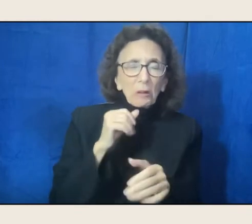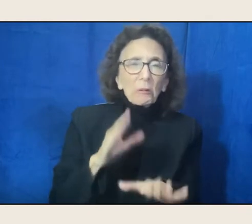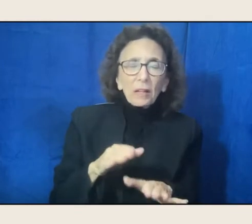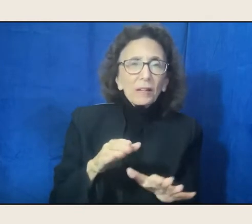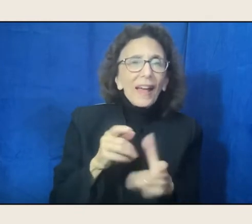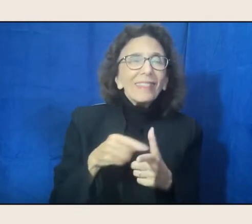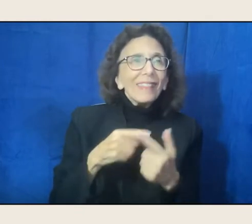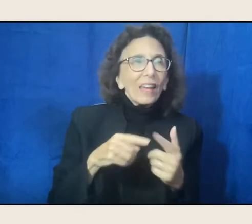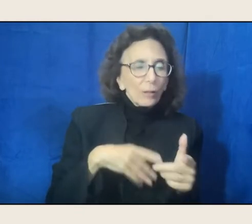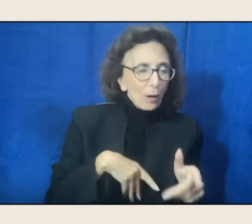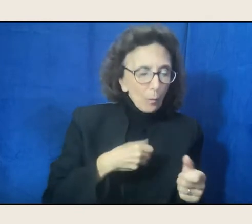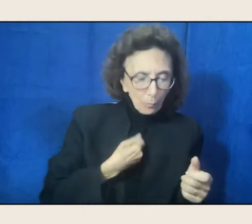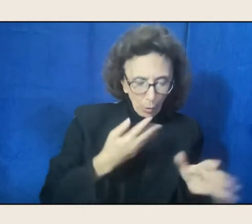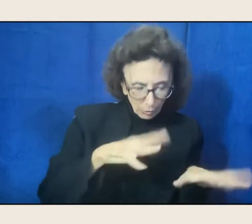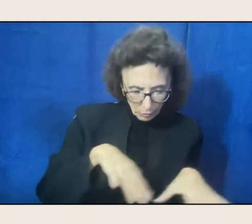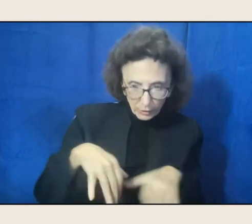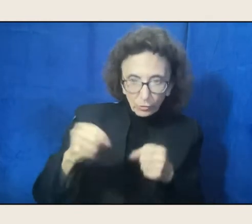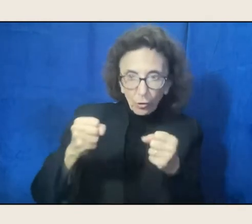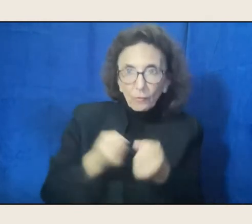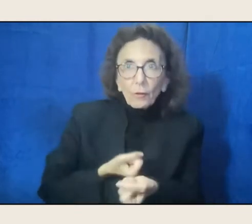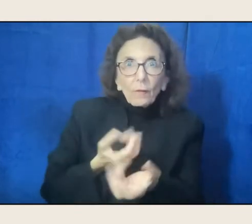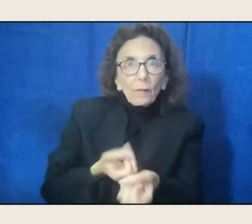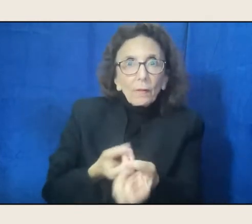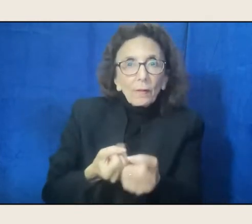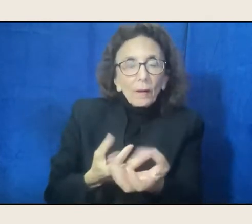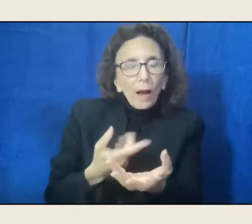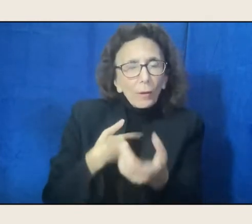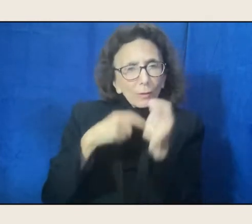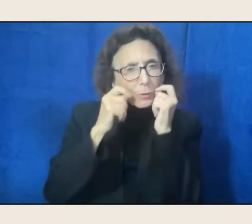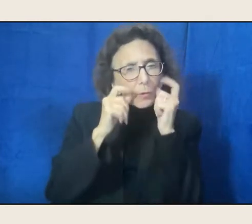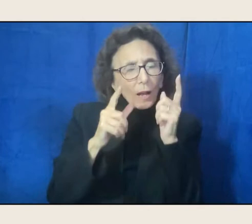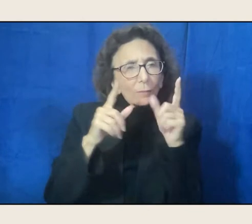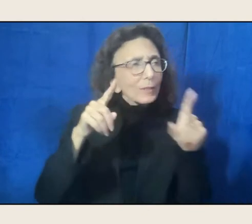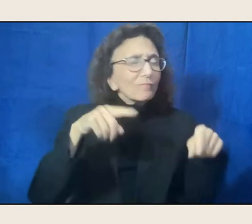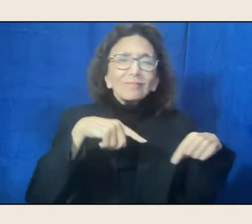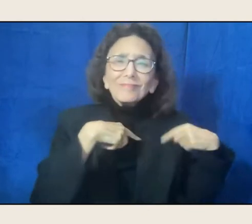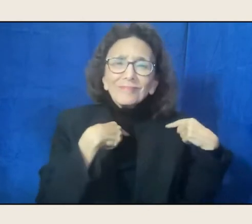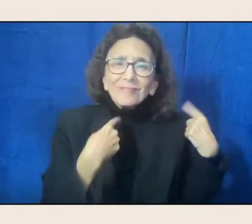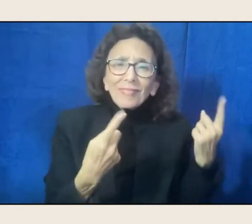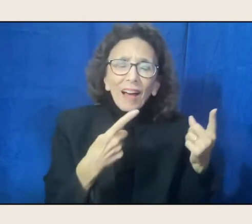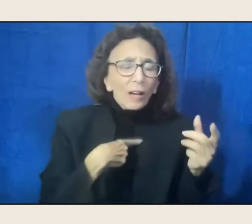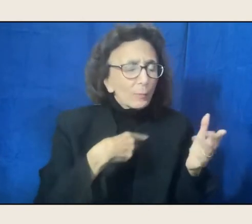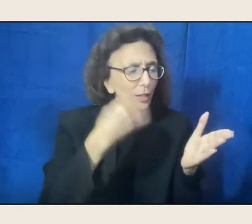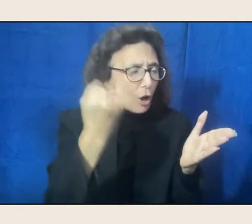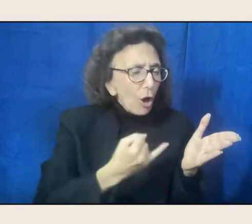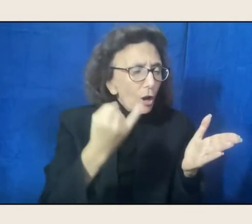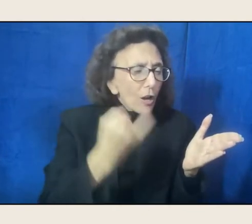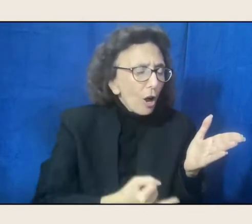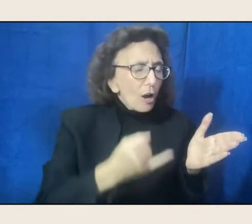And it surprised me, because my life had been art. It had been drawing. I had been working towards that.